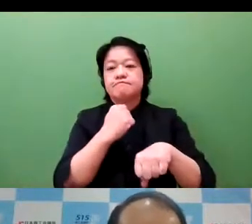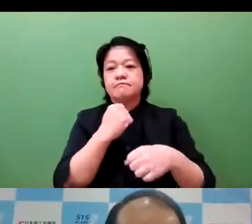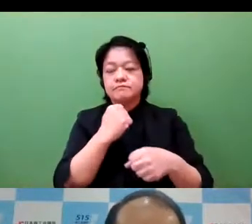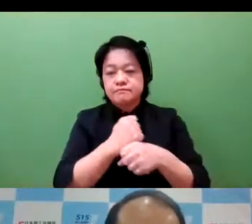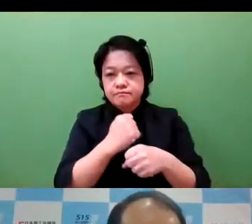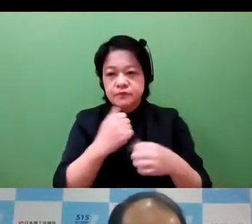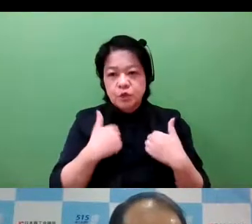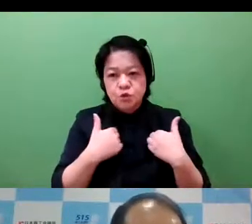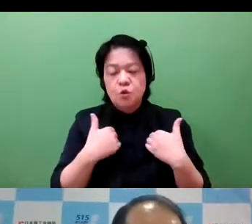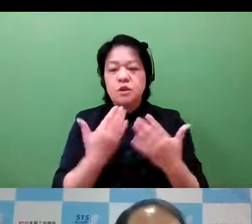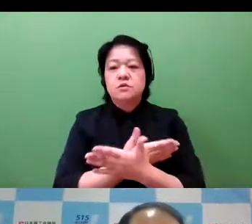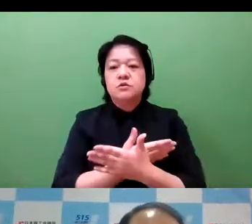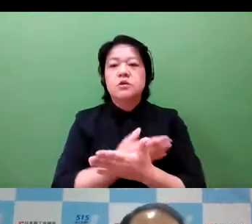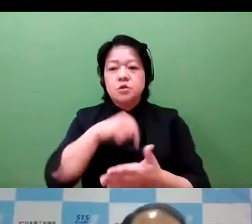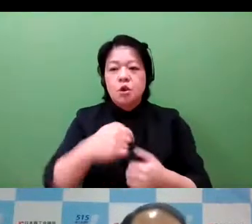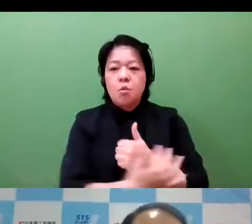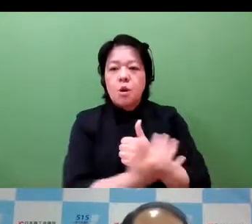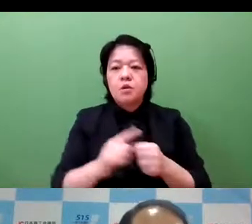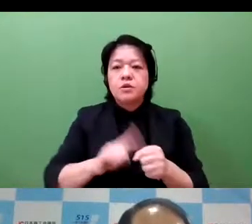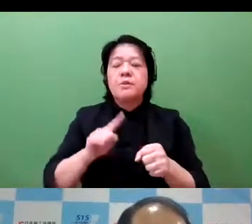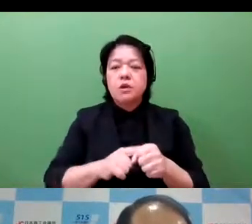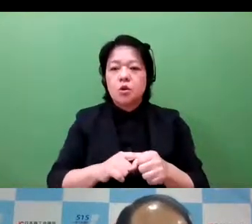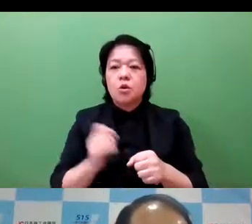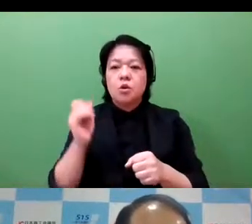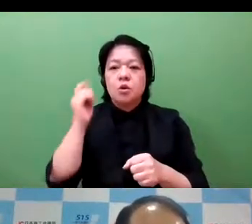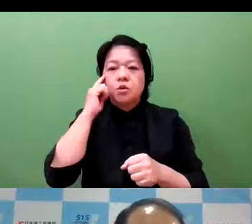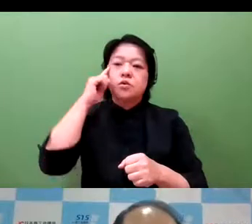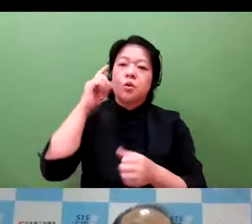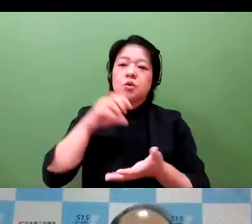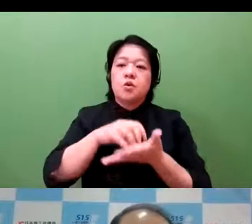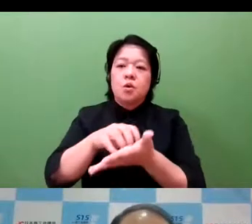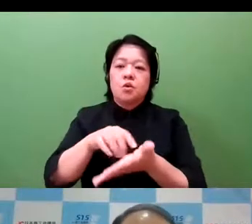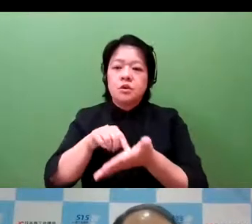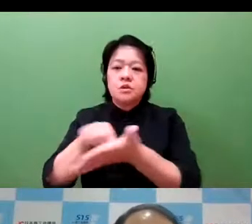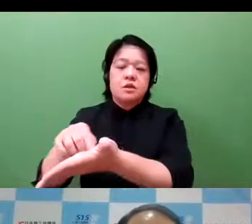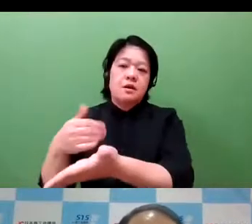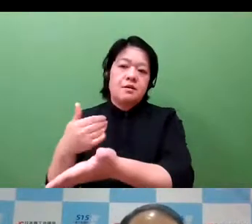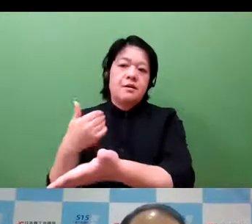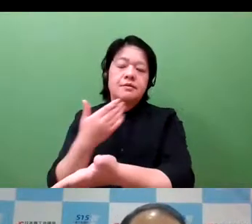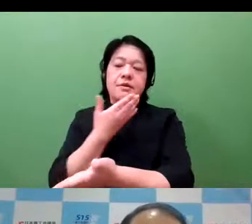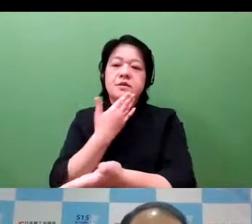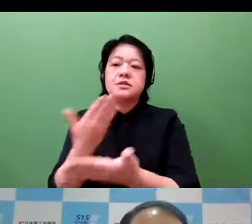from major companies, and hence, need to achieve higher levels of technology and rely on new products and services.